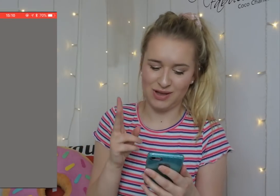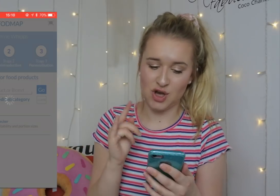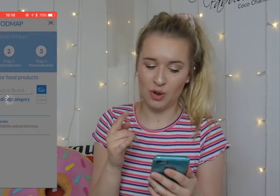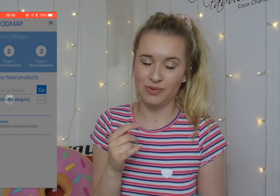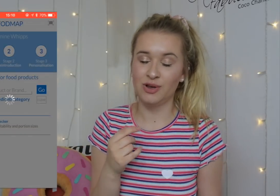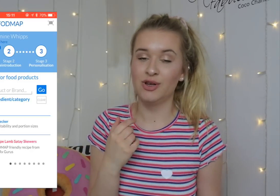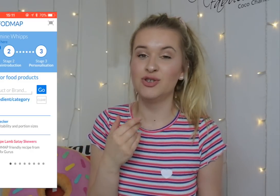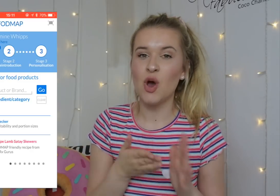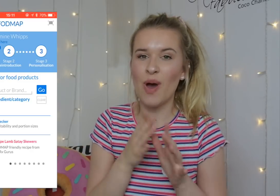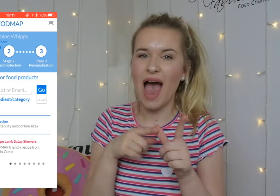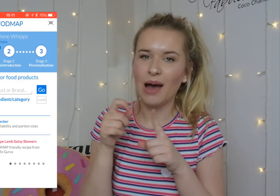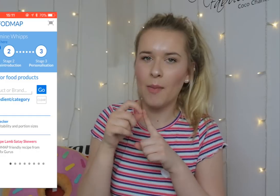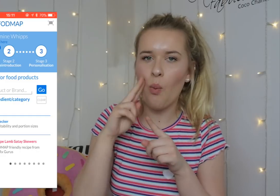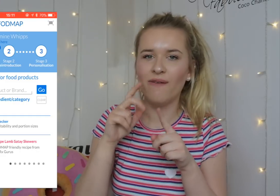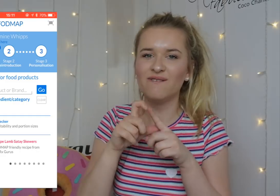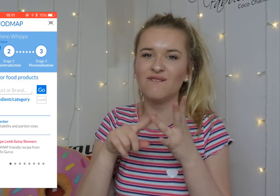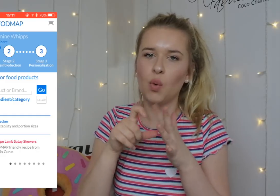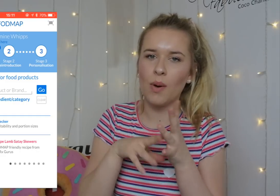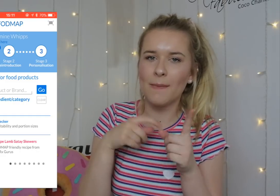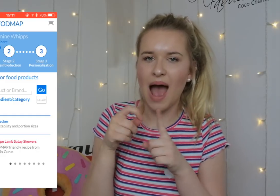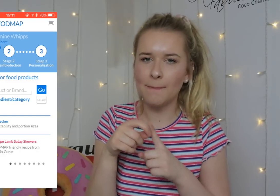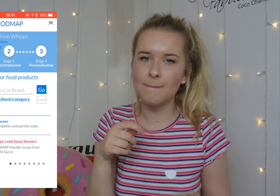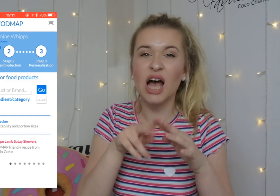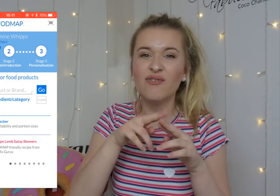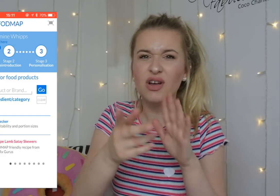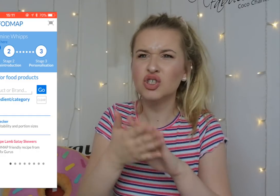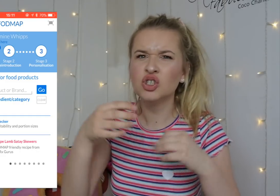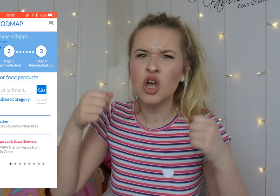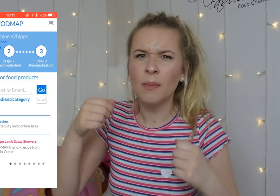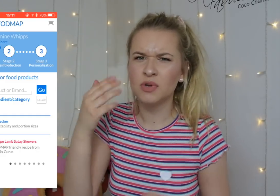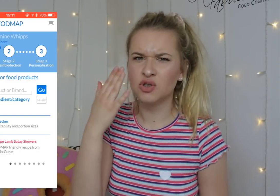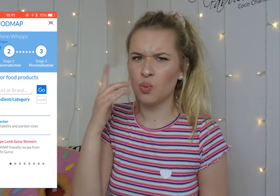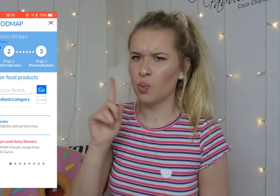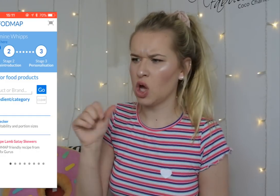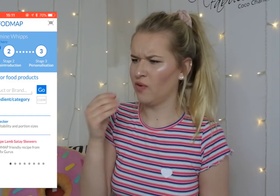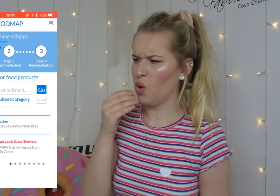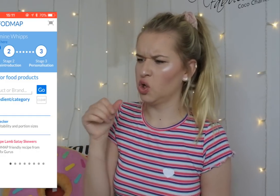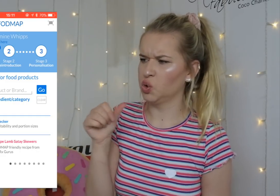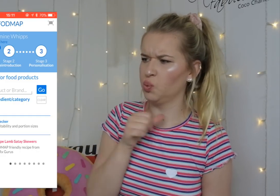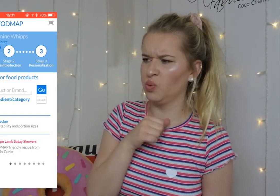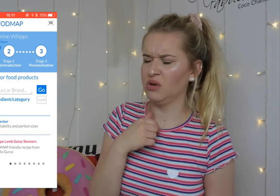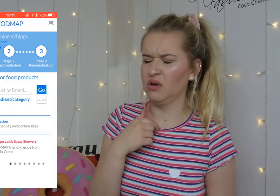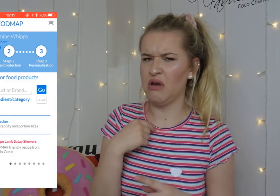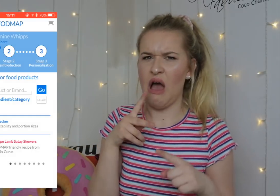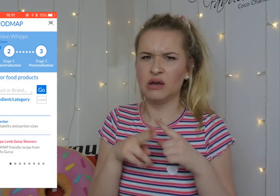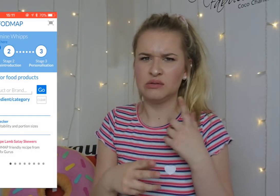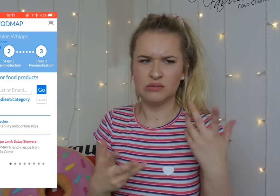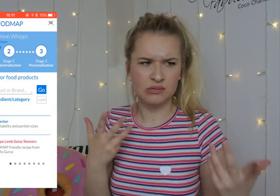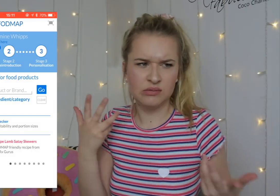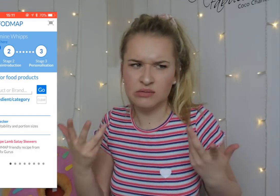Ok, so, go to the app called FODMAP. If you don't know what food to cut out while you're food shopping,